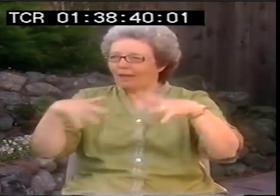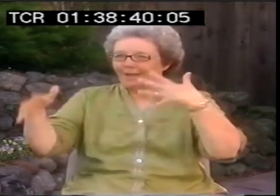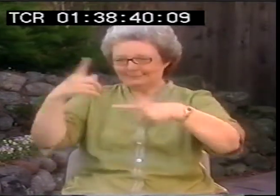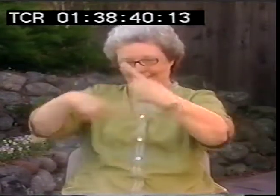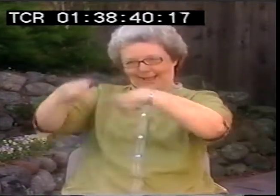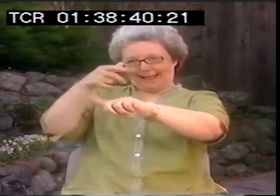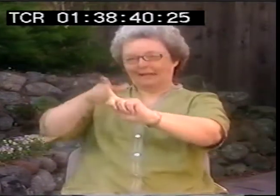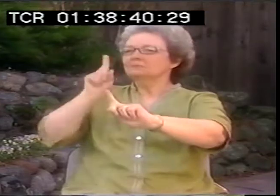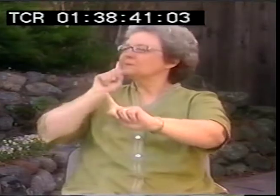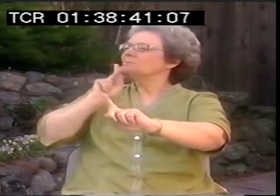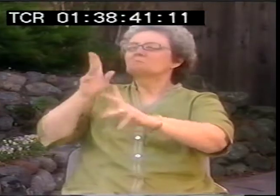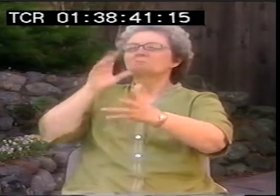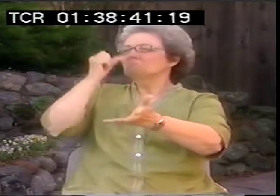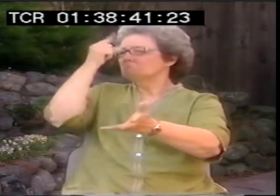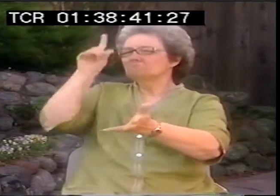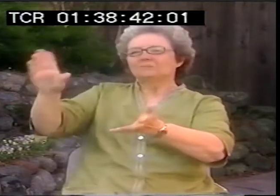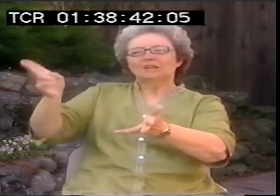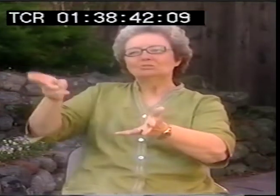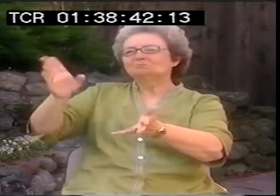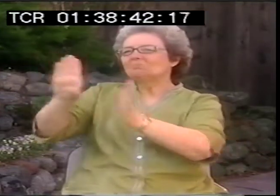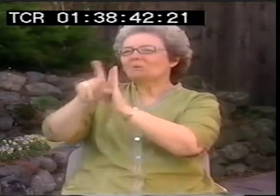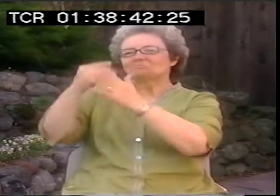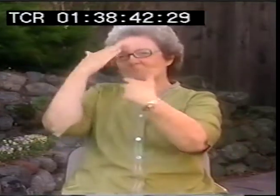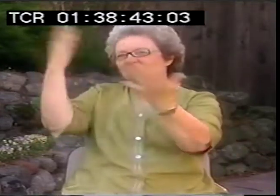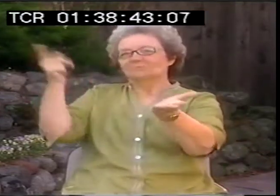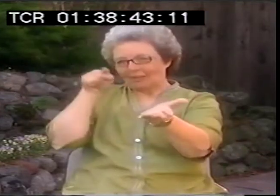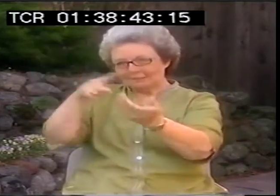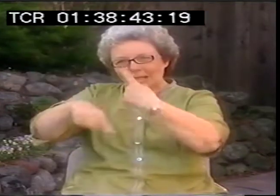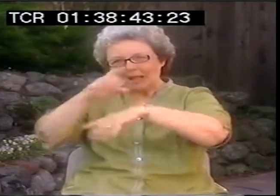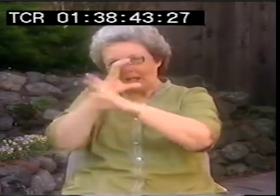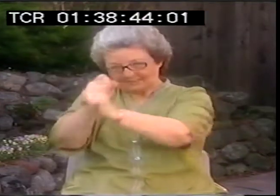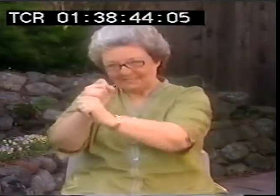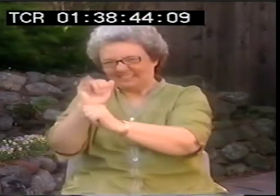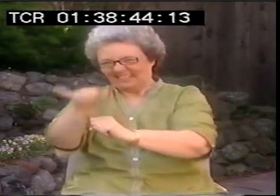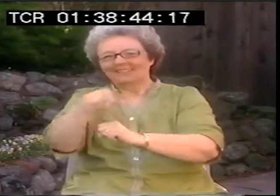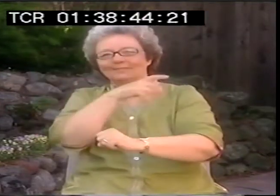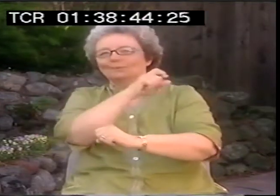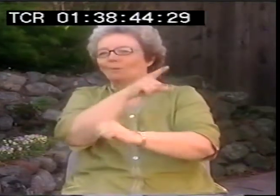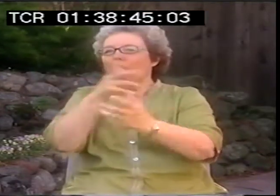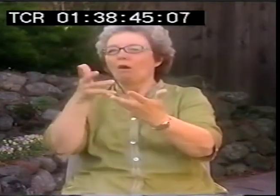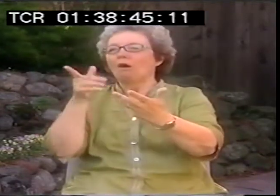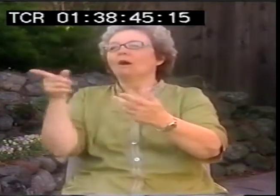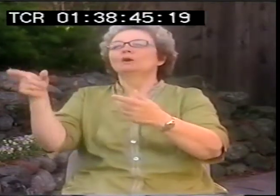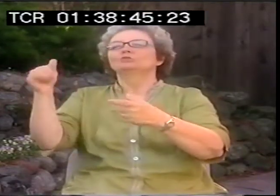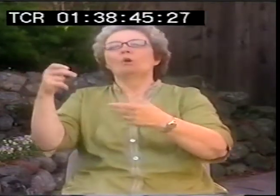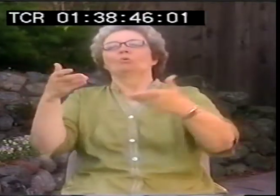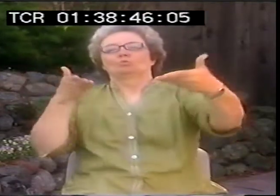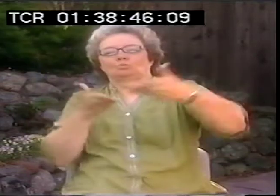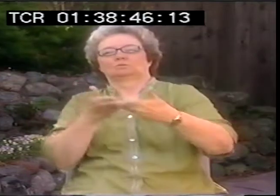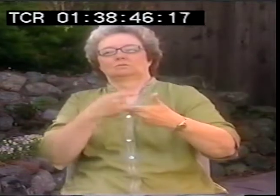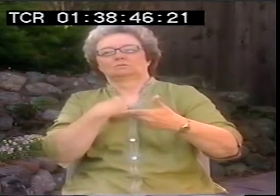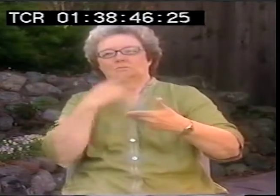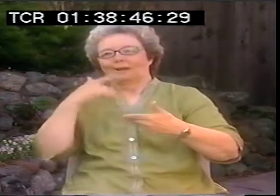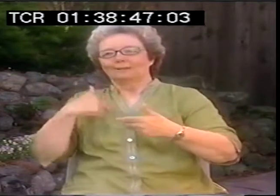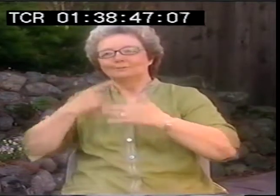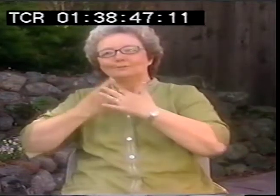Everybody was into it. They didn't understand the history, the culture, the background or anything. But they sure loved it. So I was introduced to this woman.